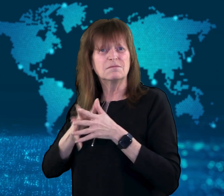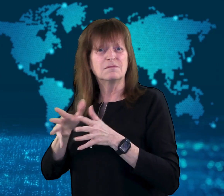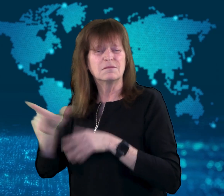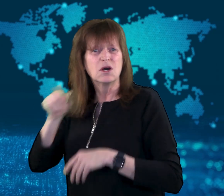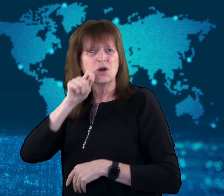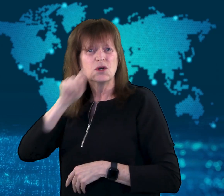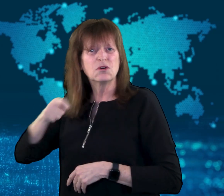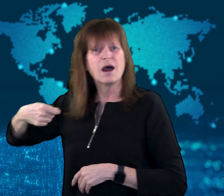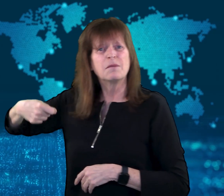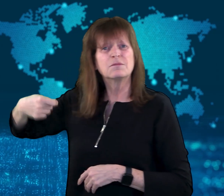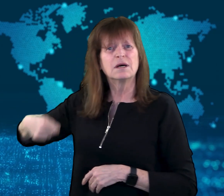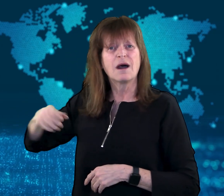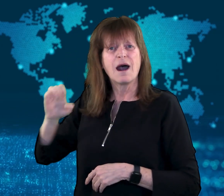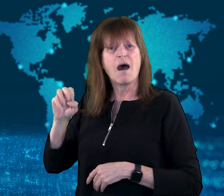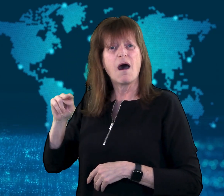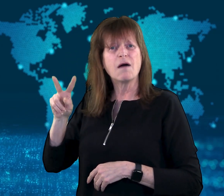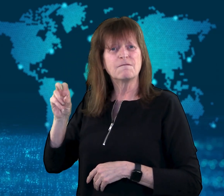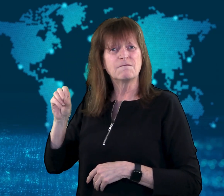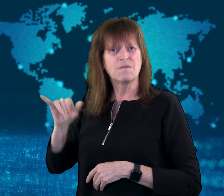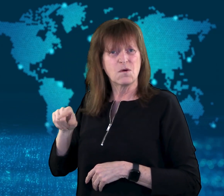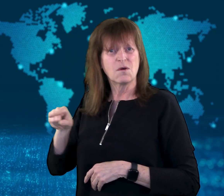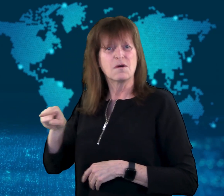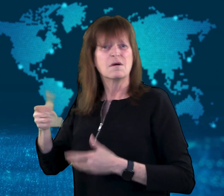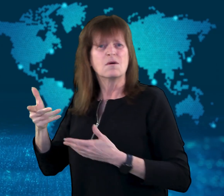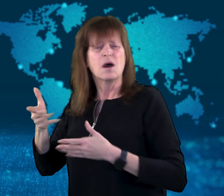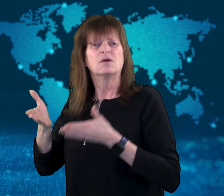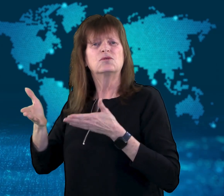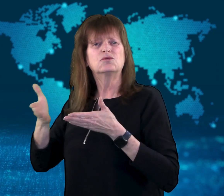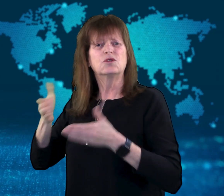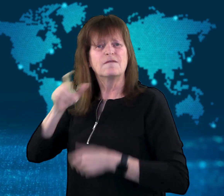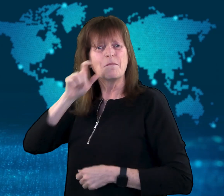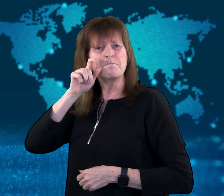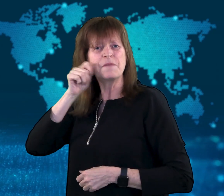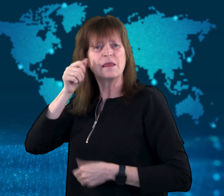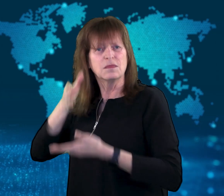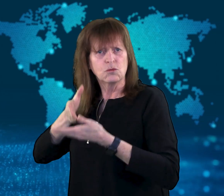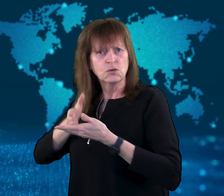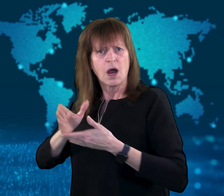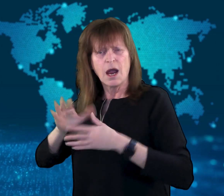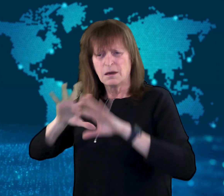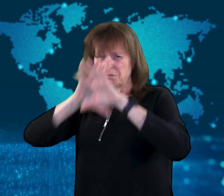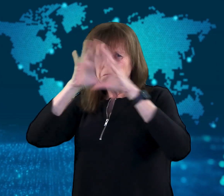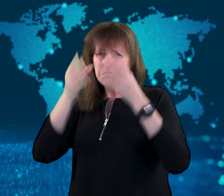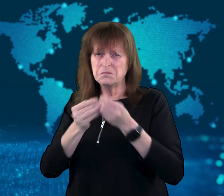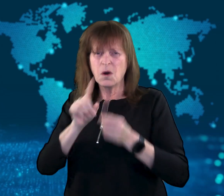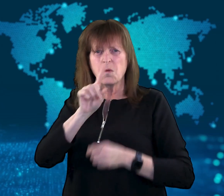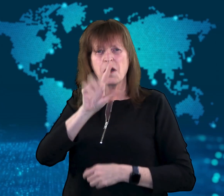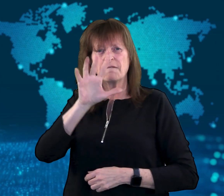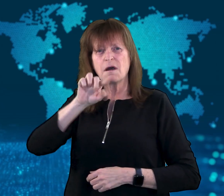Servicemen's Rights estimates that 15,000 Ukrainians civilians